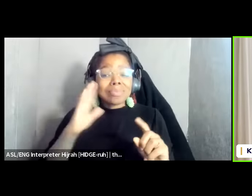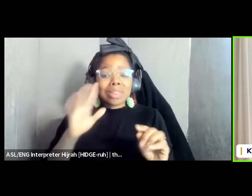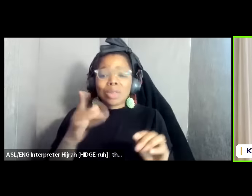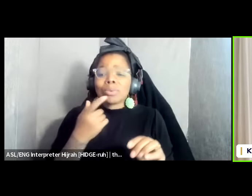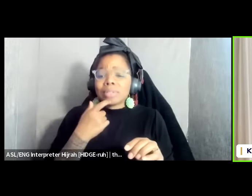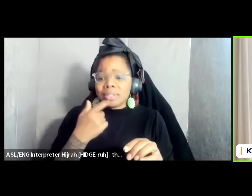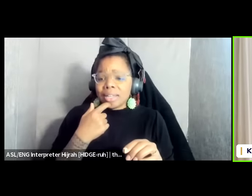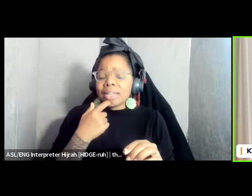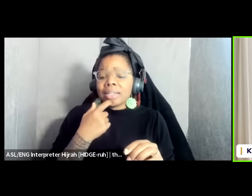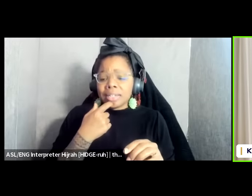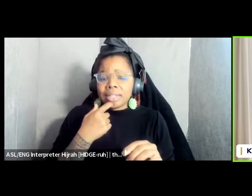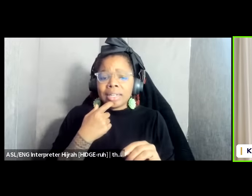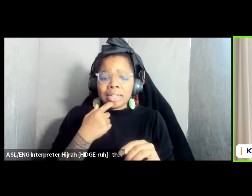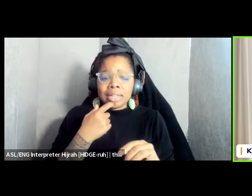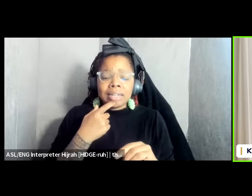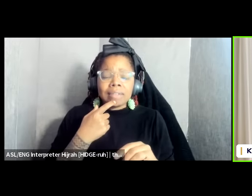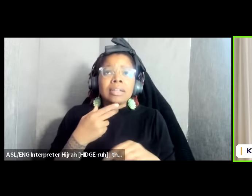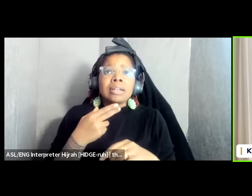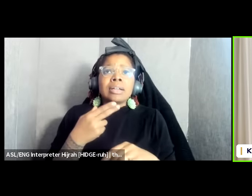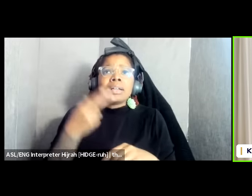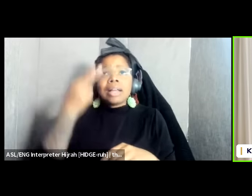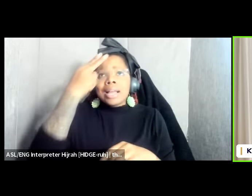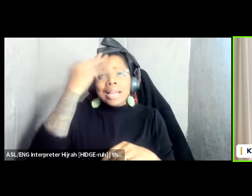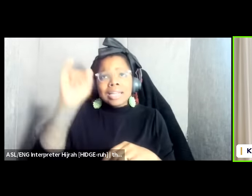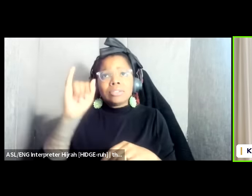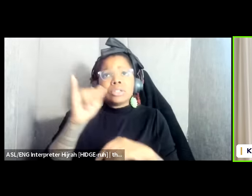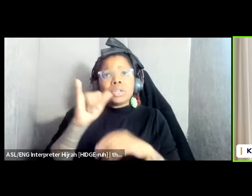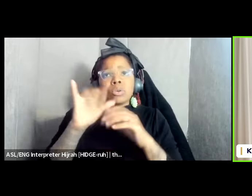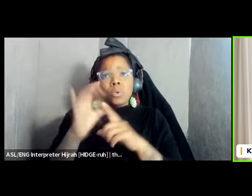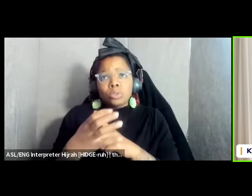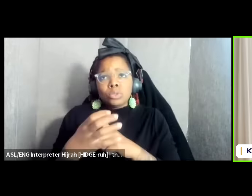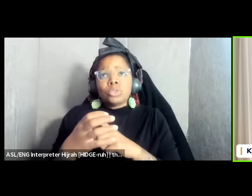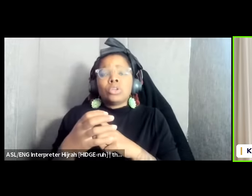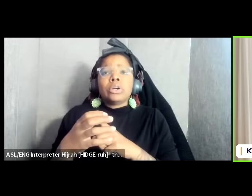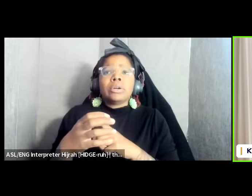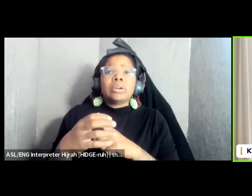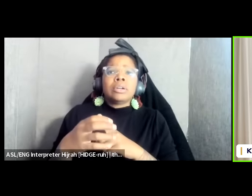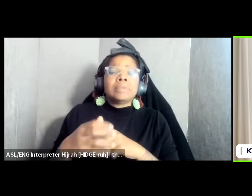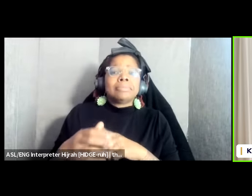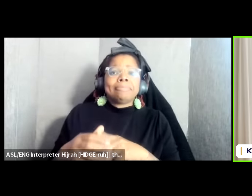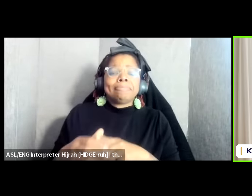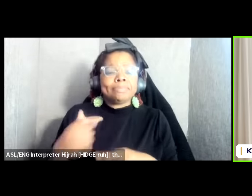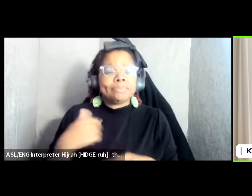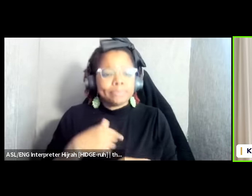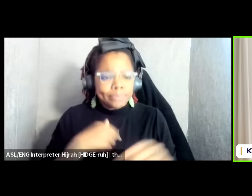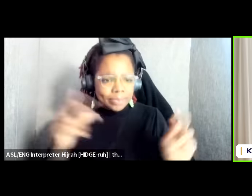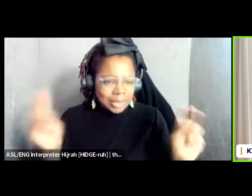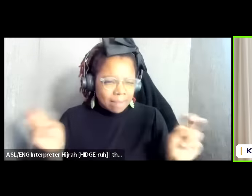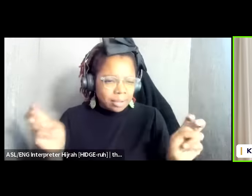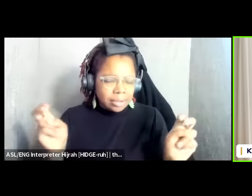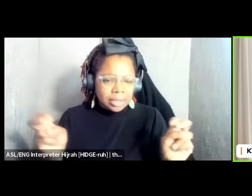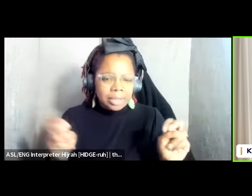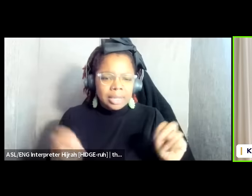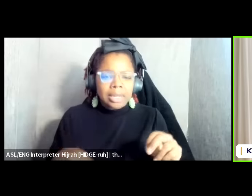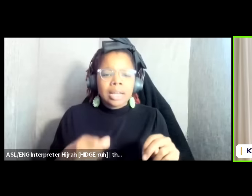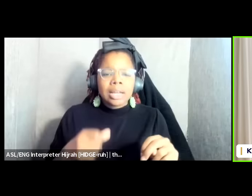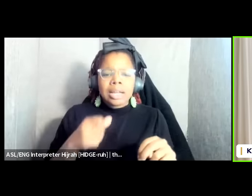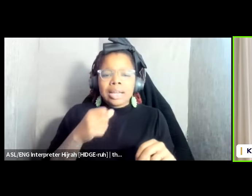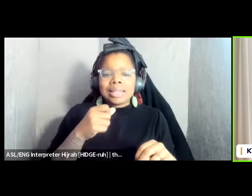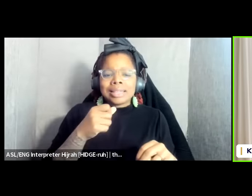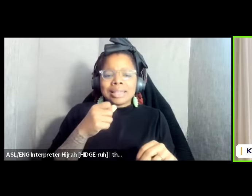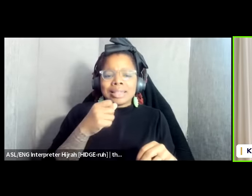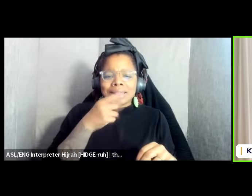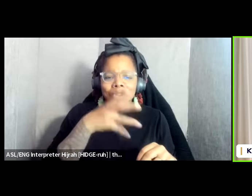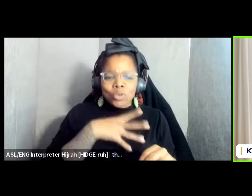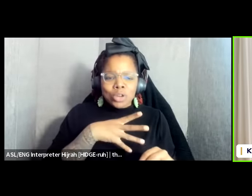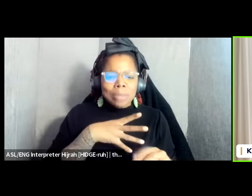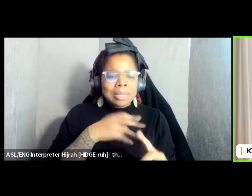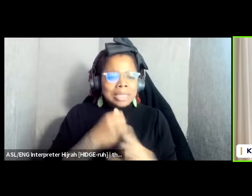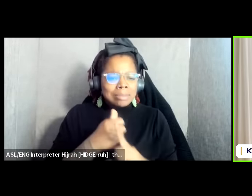uh Asian culture has this um there's this saying that women are the poto which is the central um